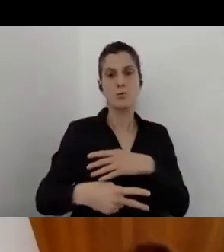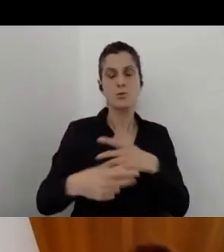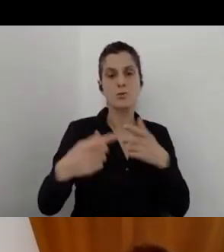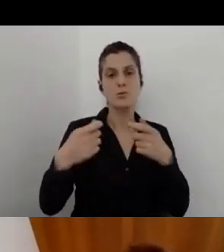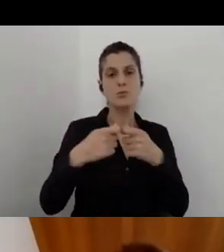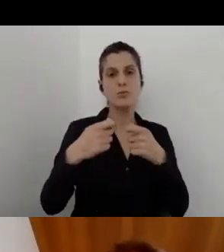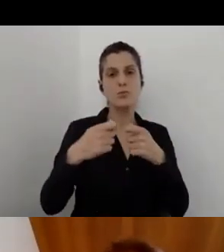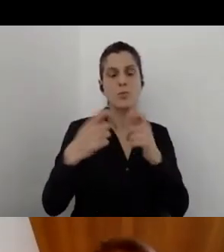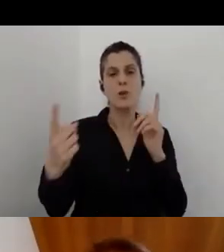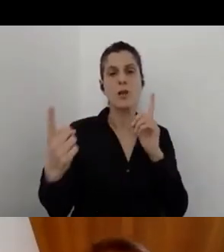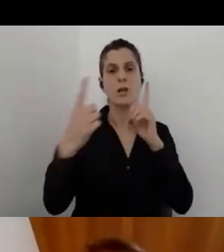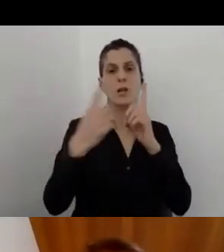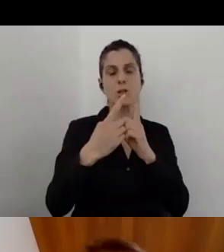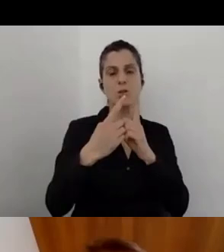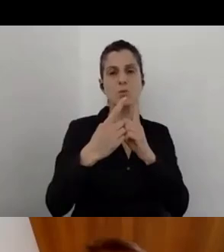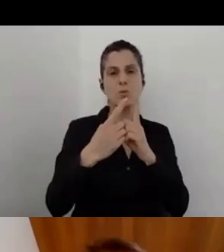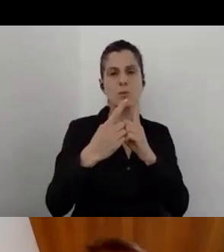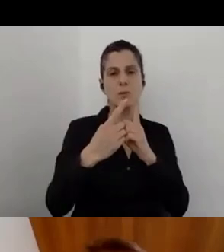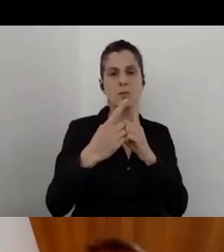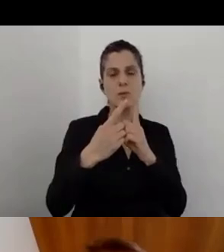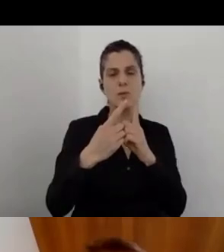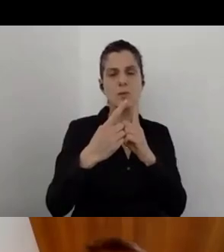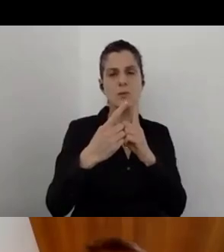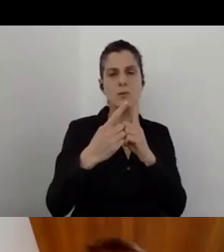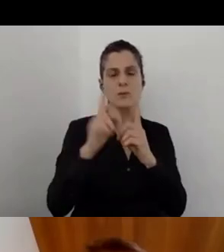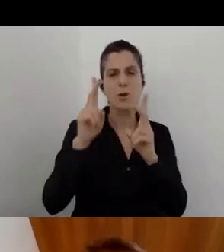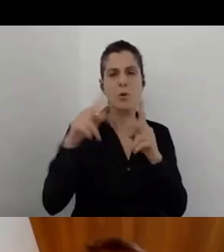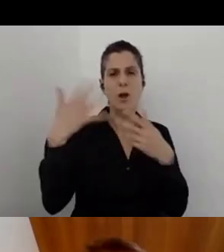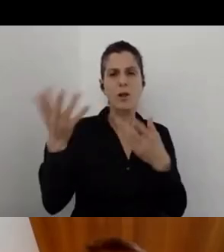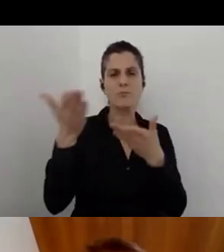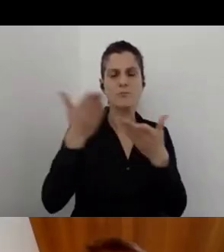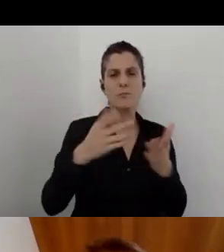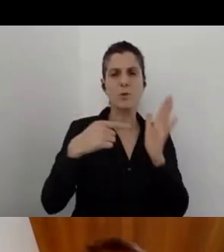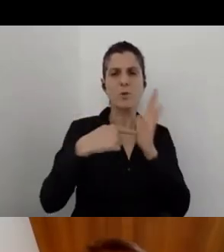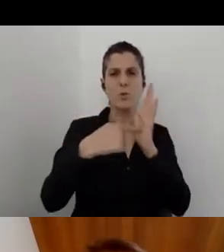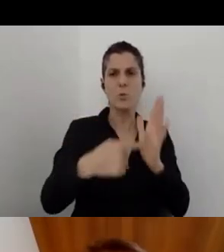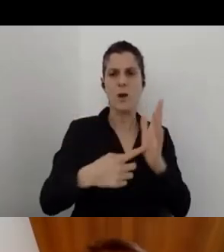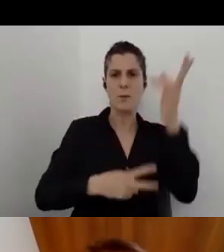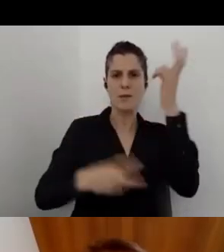Omer, can you maybe provide any example from your experience about how